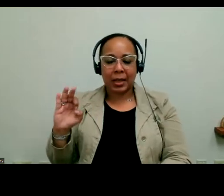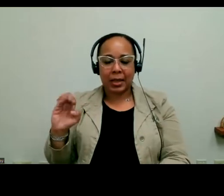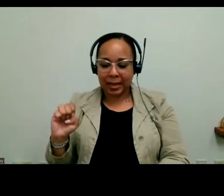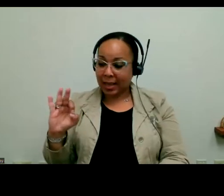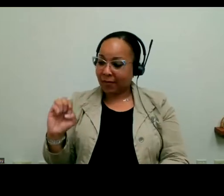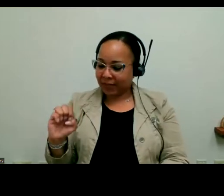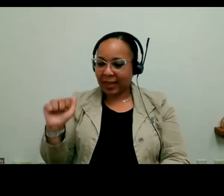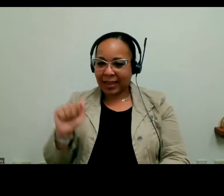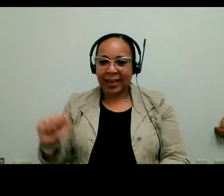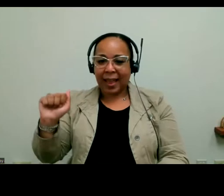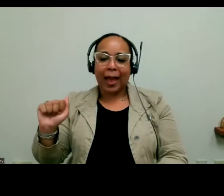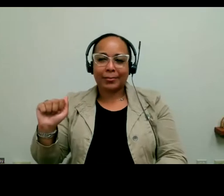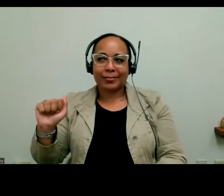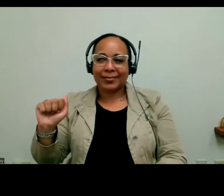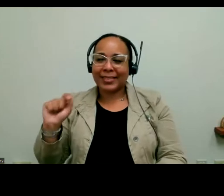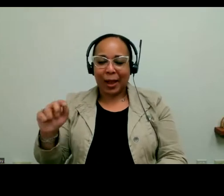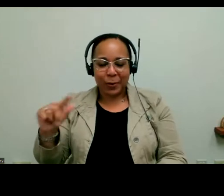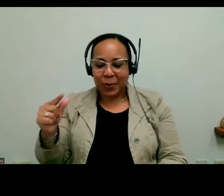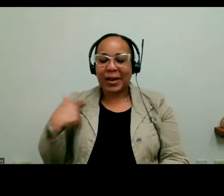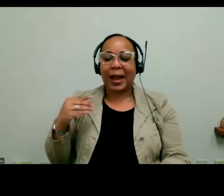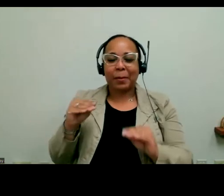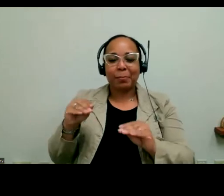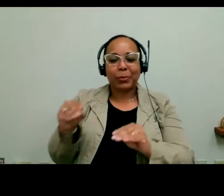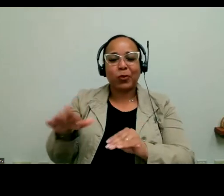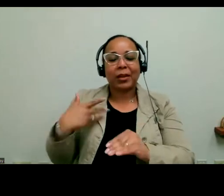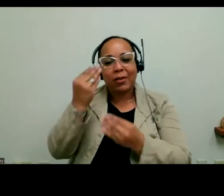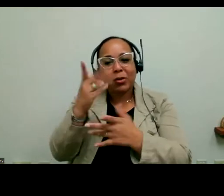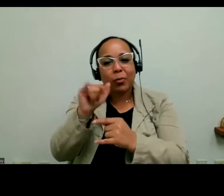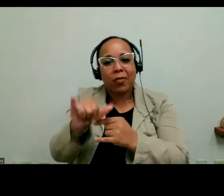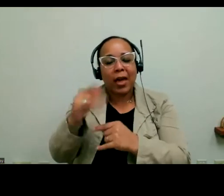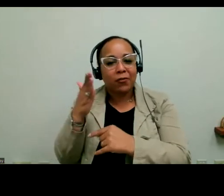information about that and future session. Again, thank you very much